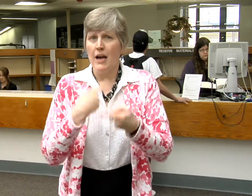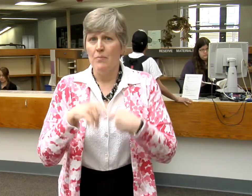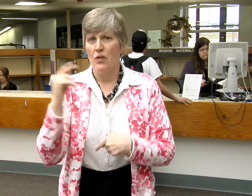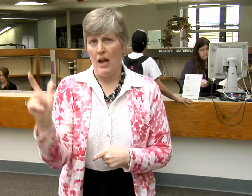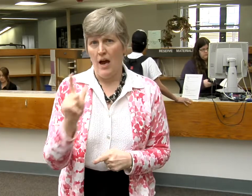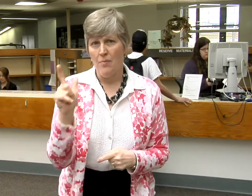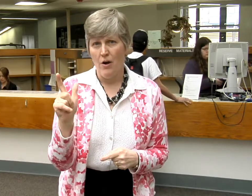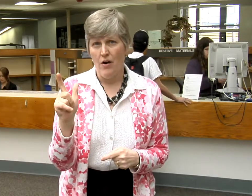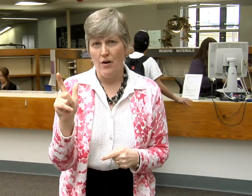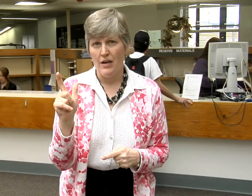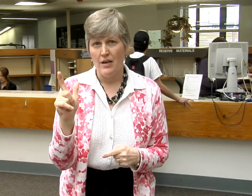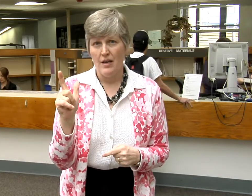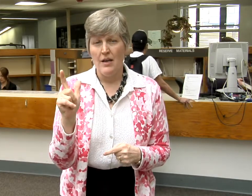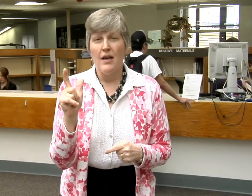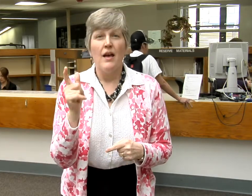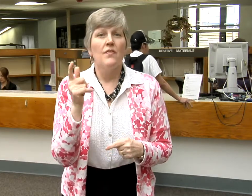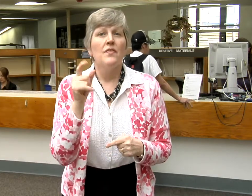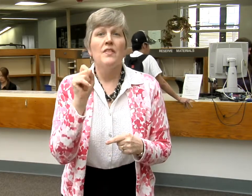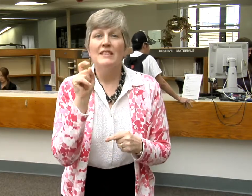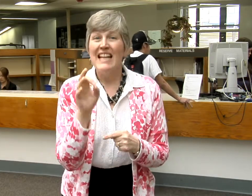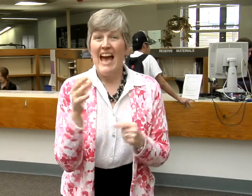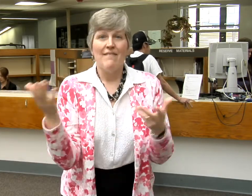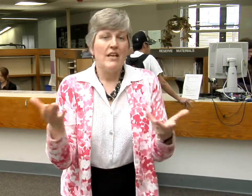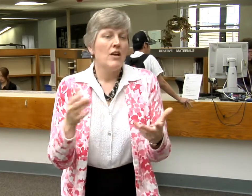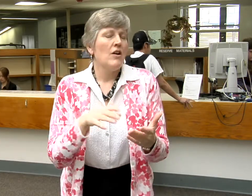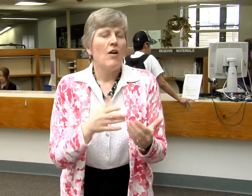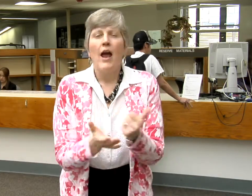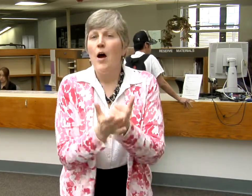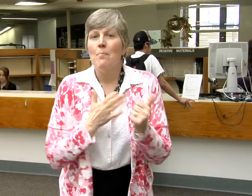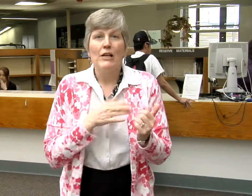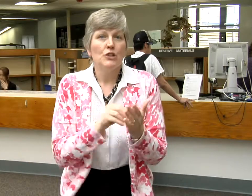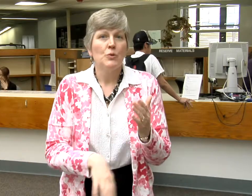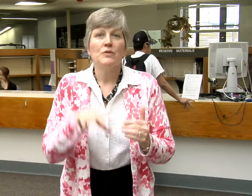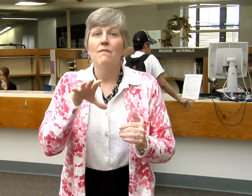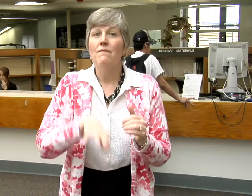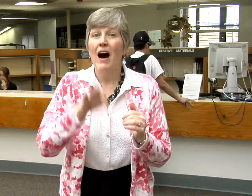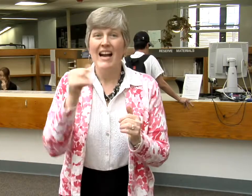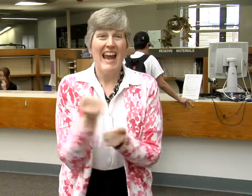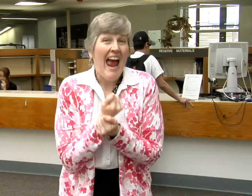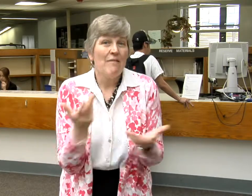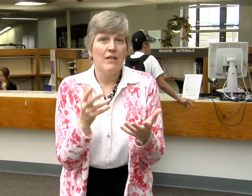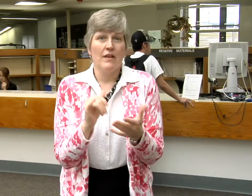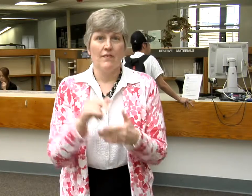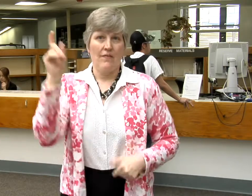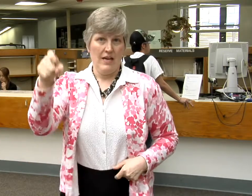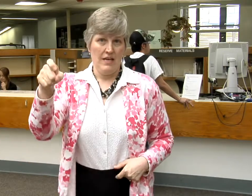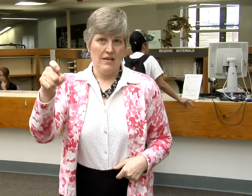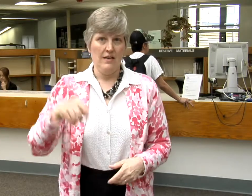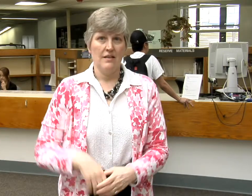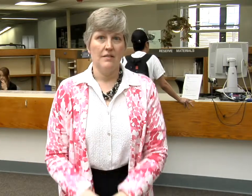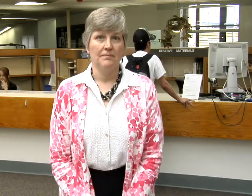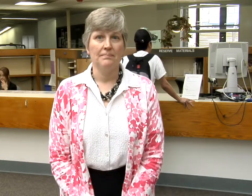I come to the Library. The staff here help my students find everything they need.